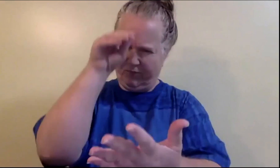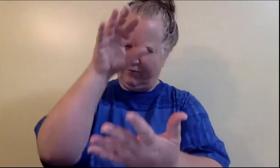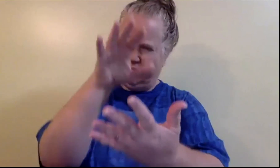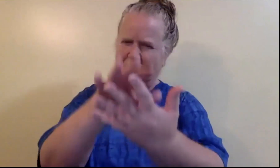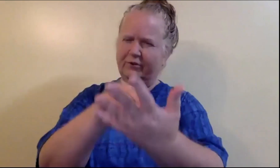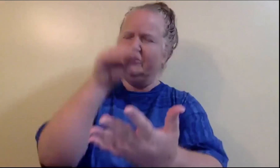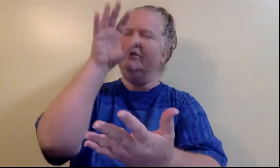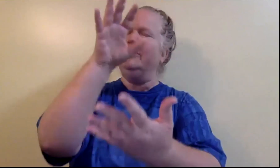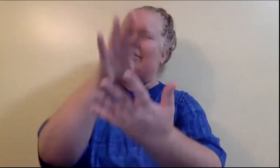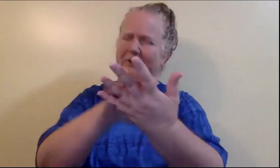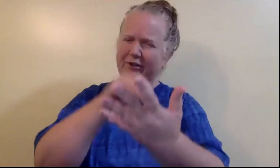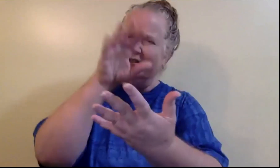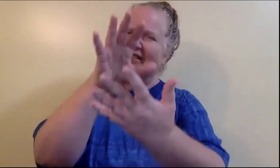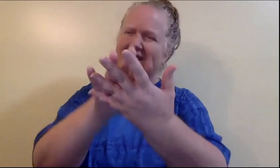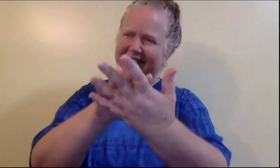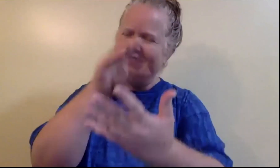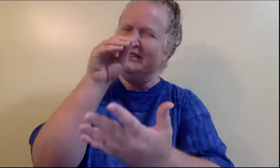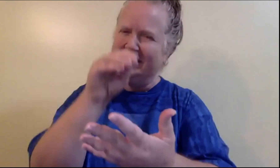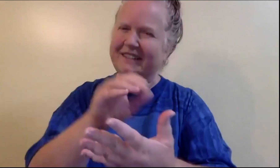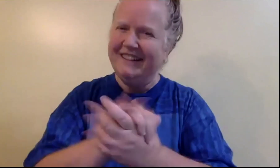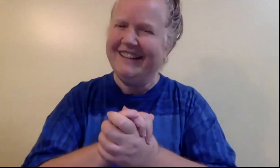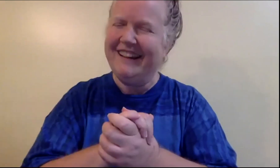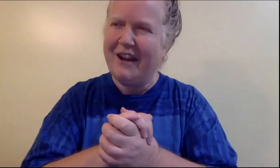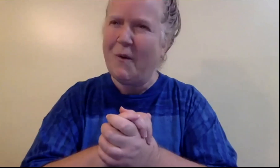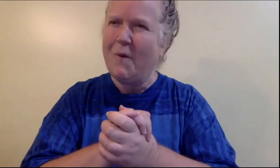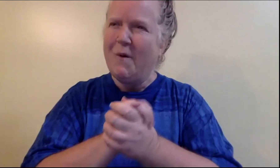I was able to learn so much.